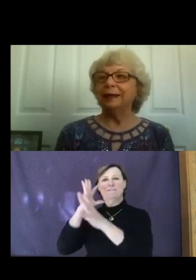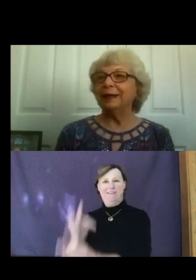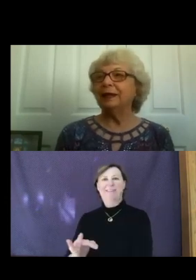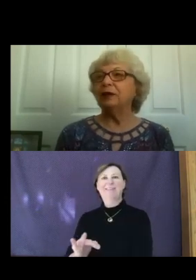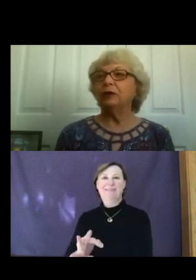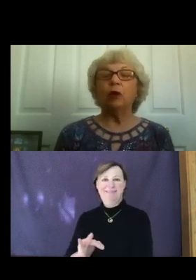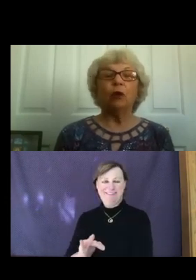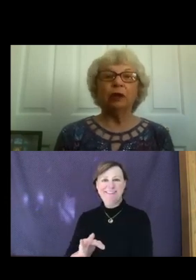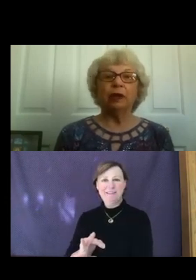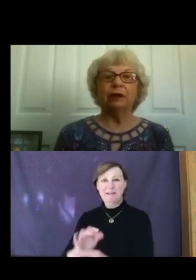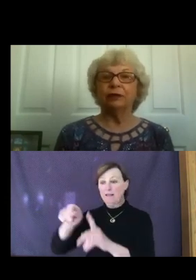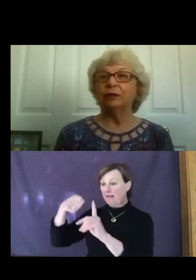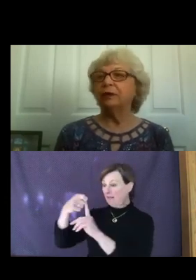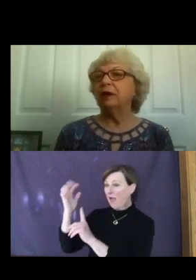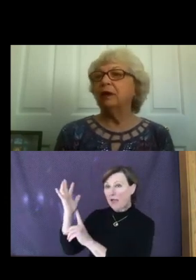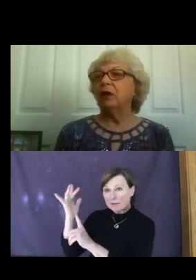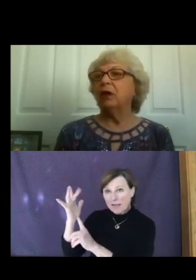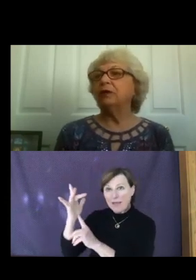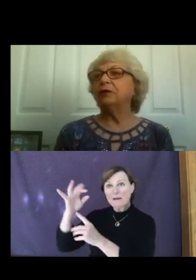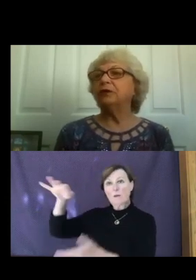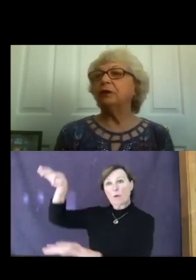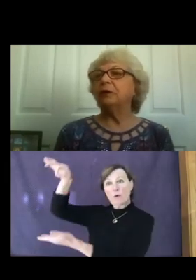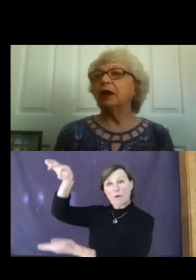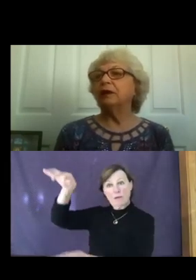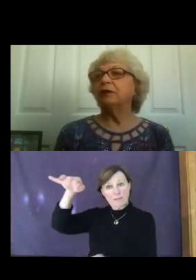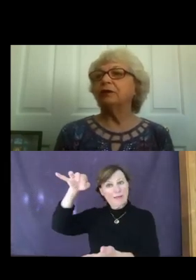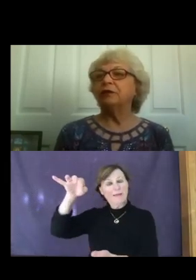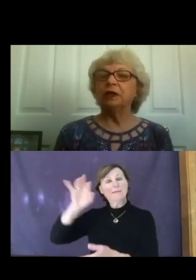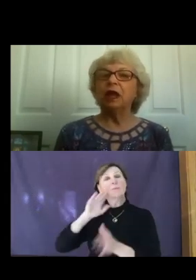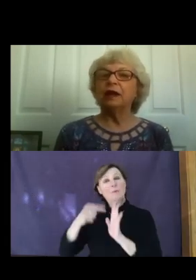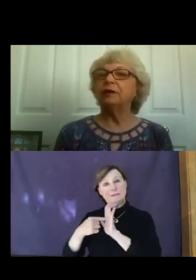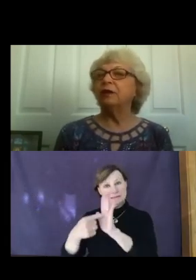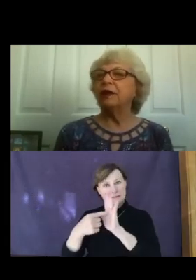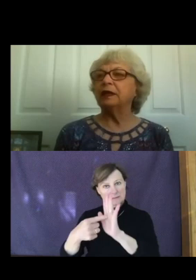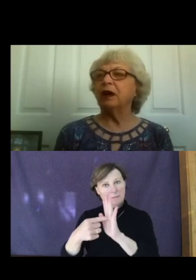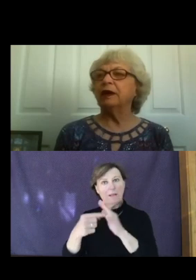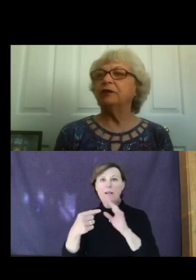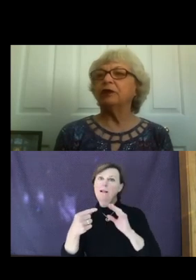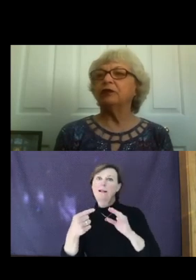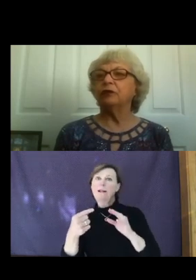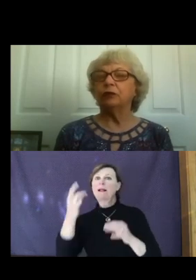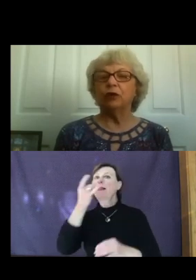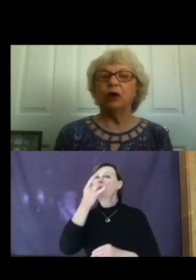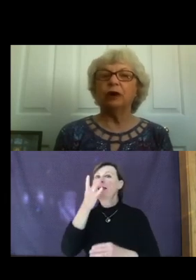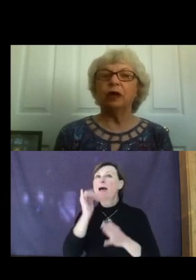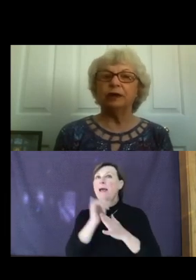candle or lantern also symbolizes the light that guides us through dark and